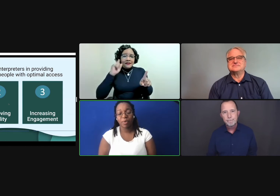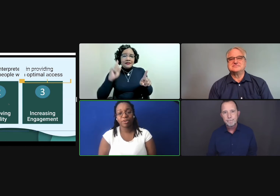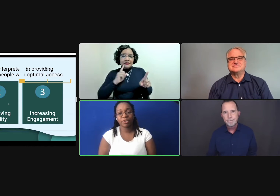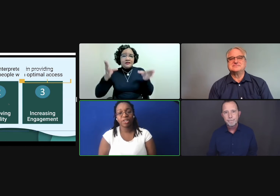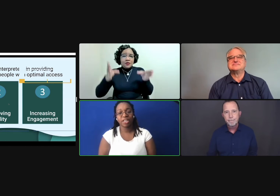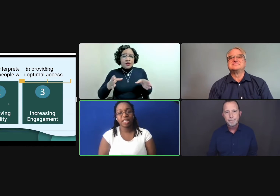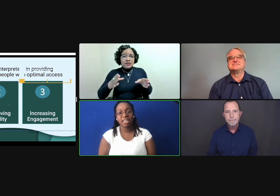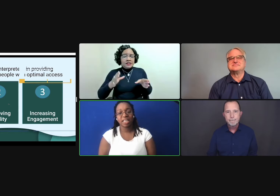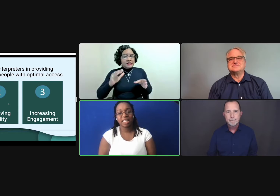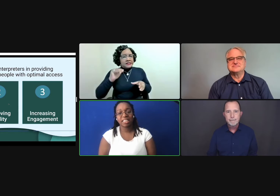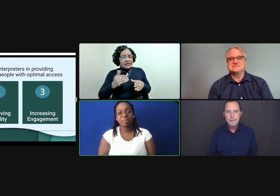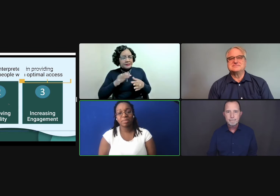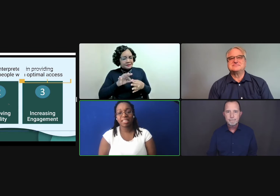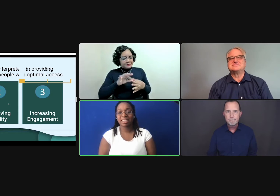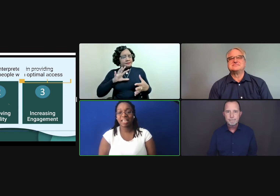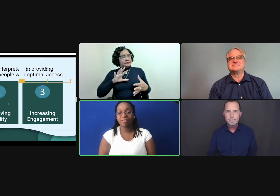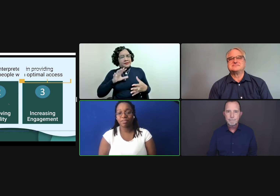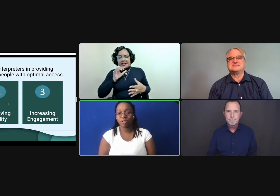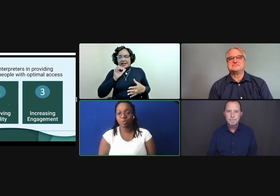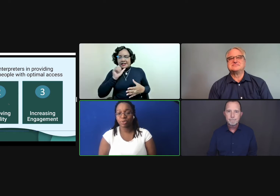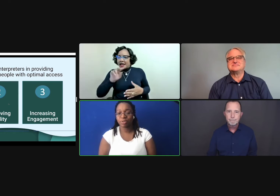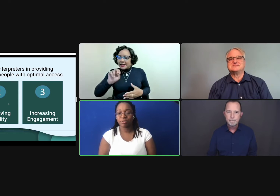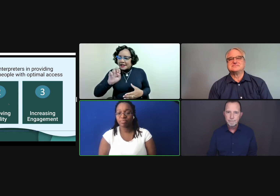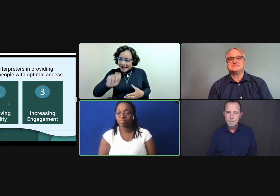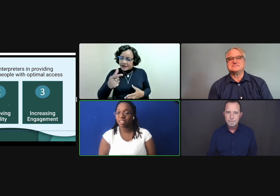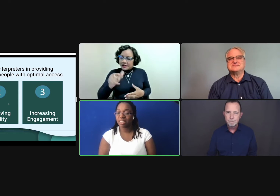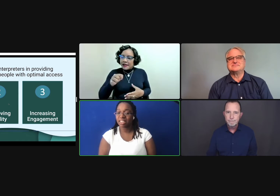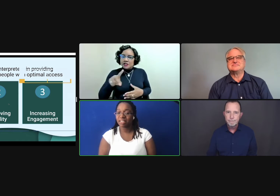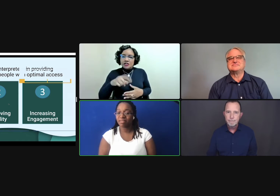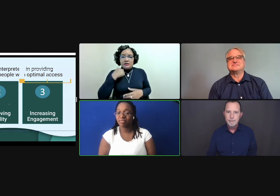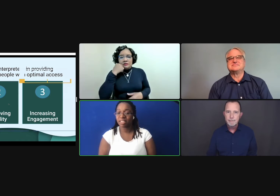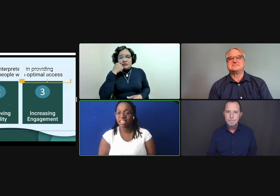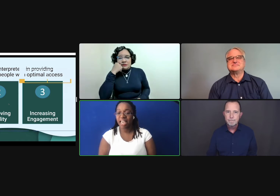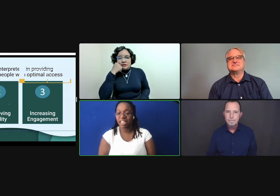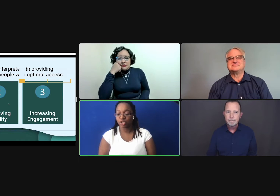However, it seems like the deaf individual is disengaged.